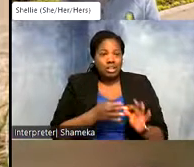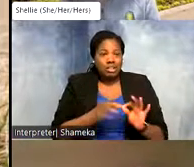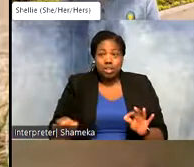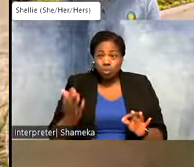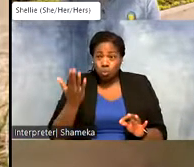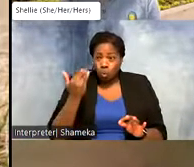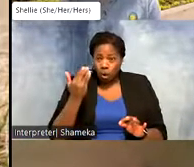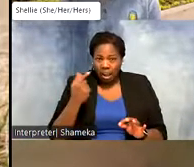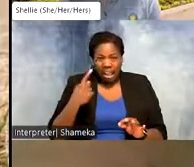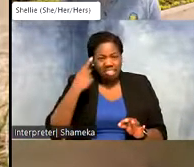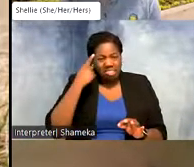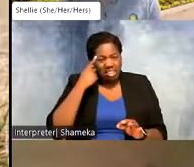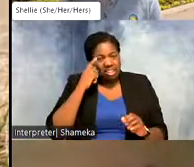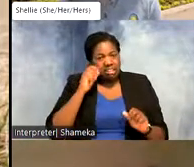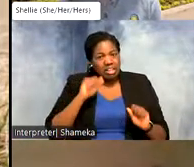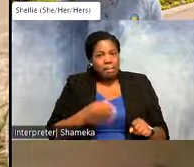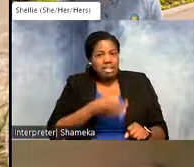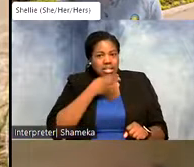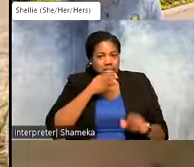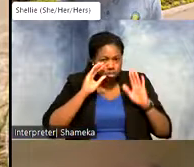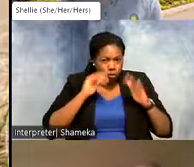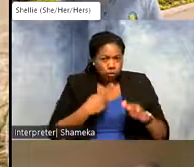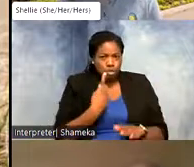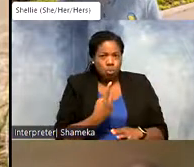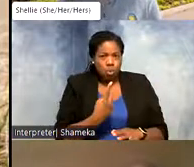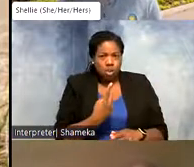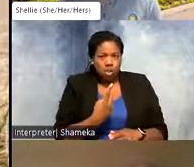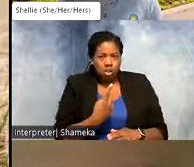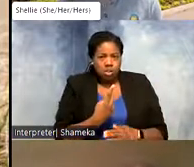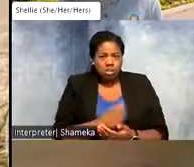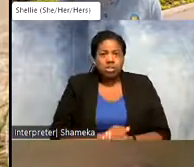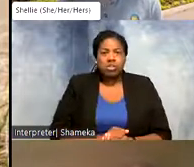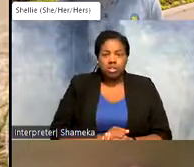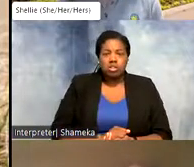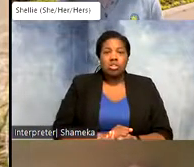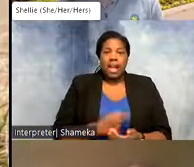I find I can be more of an expert if I focus in one area so that's what I primarily use.